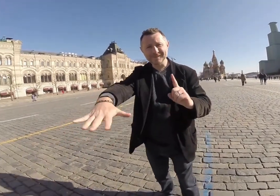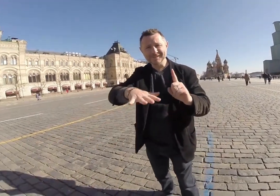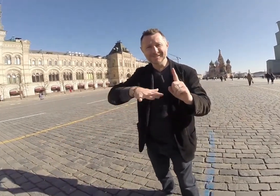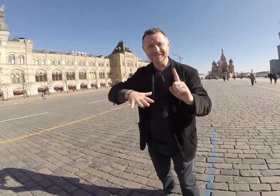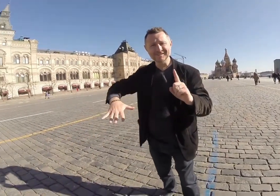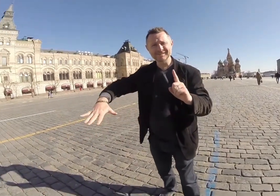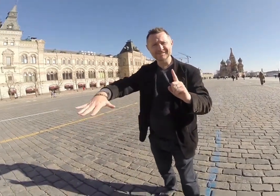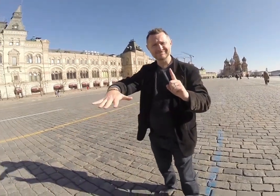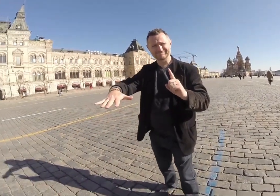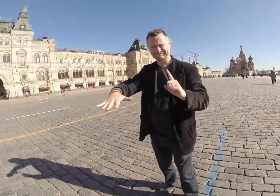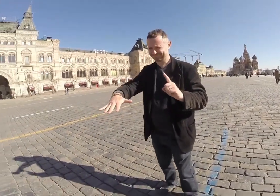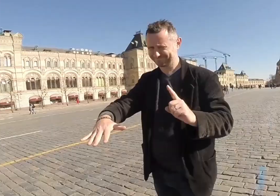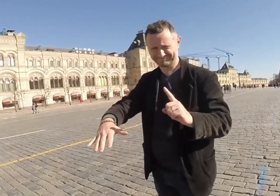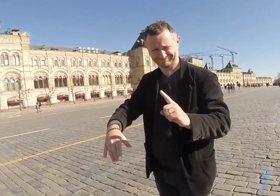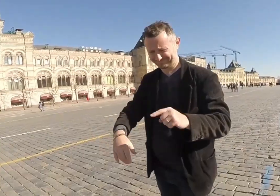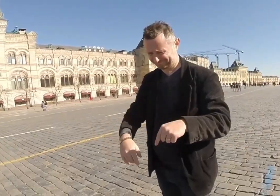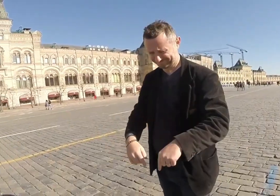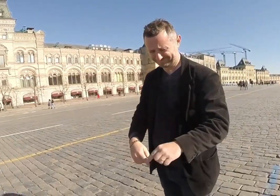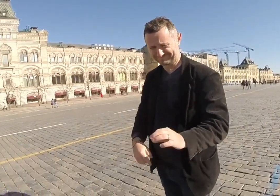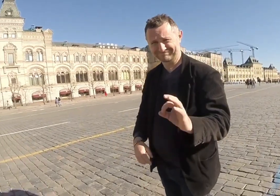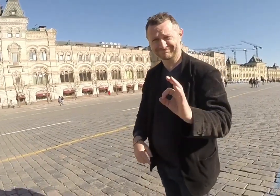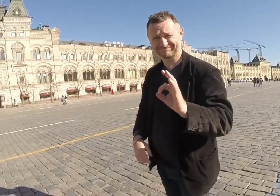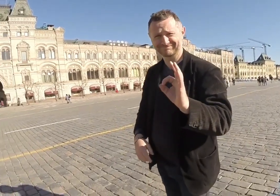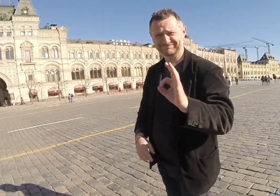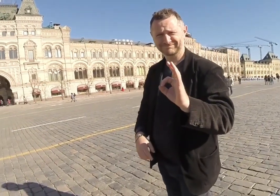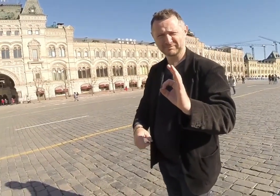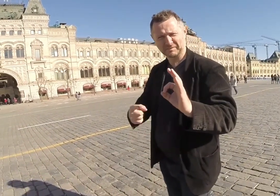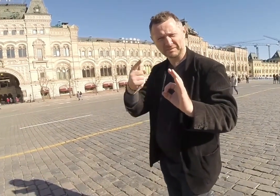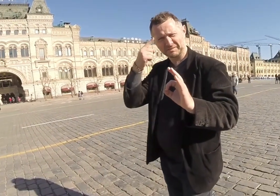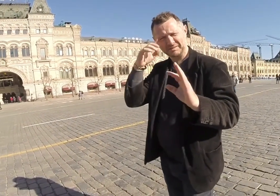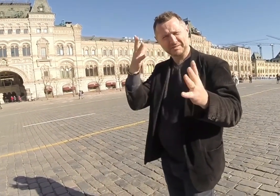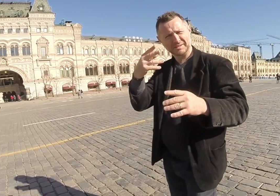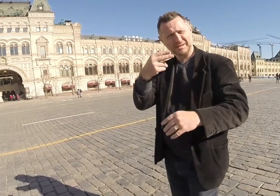called Red Square if there aren’t any red